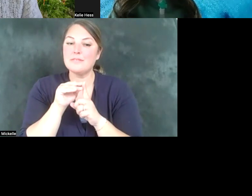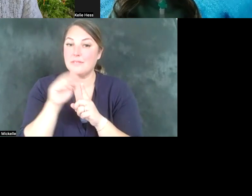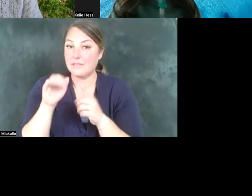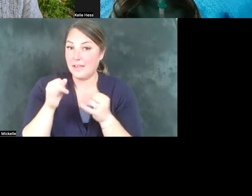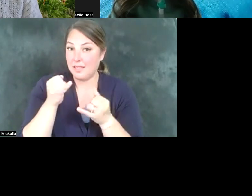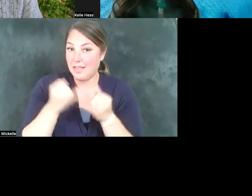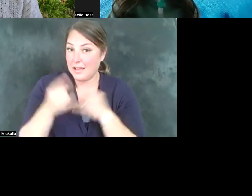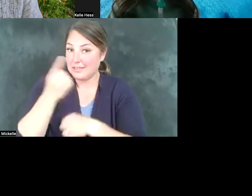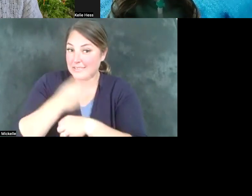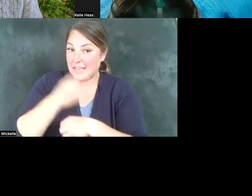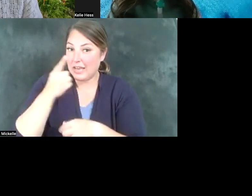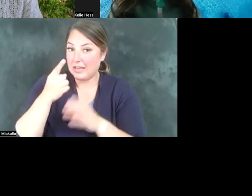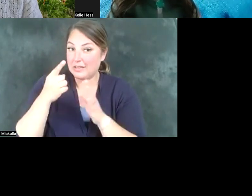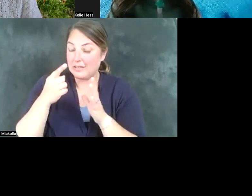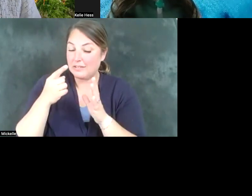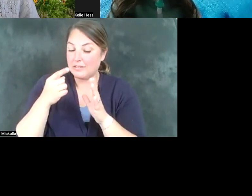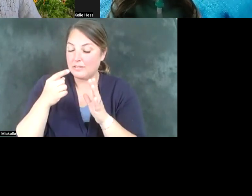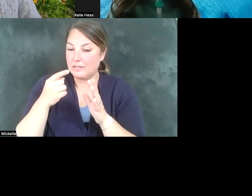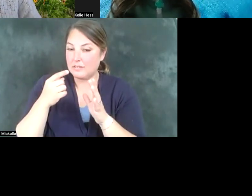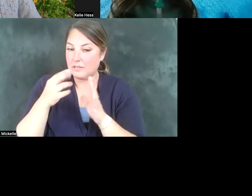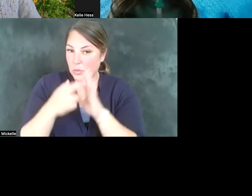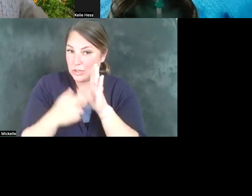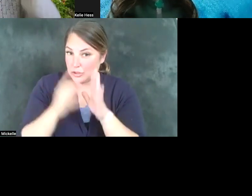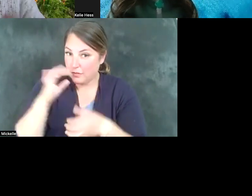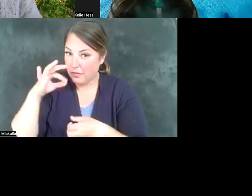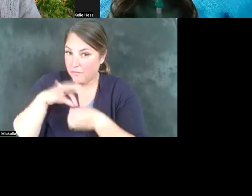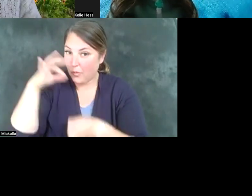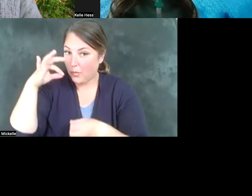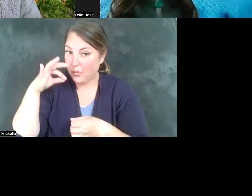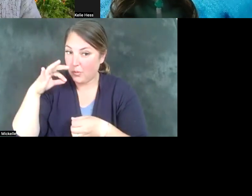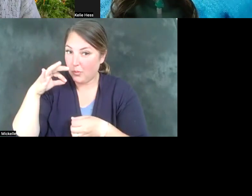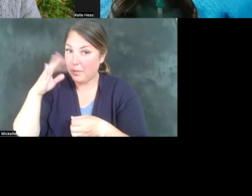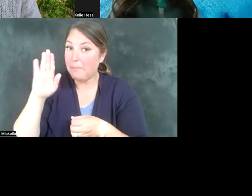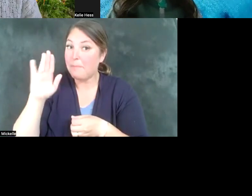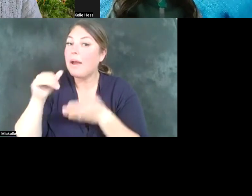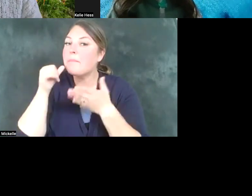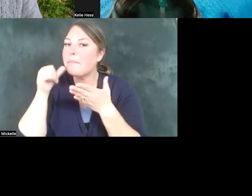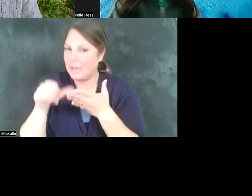to register to vote by mail is October